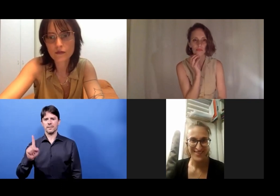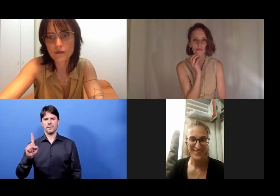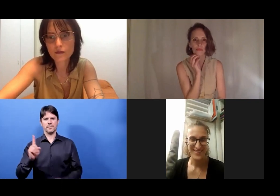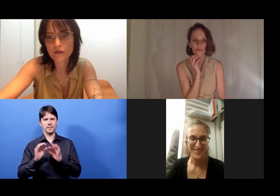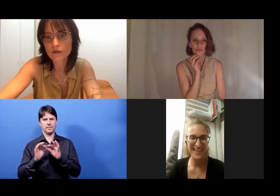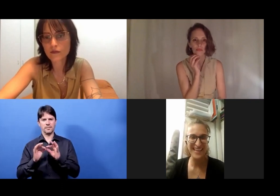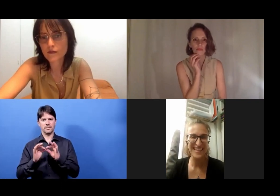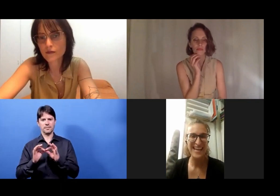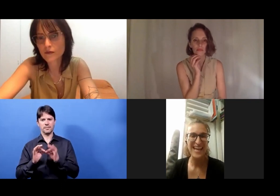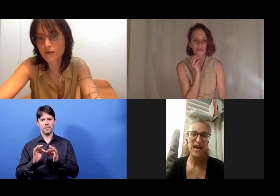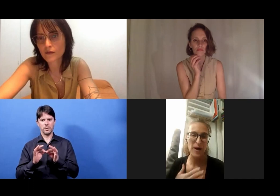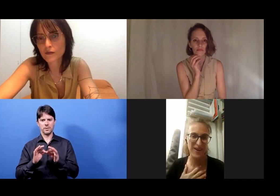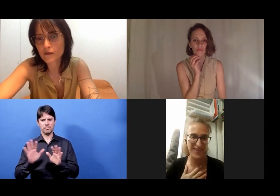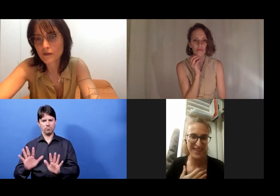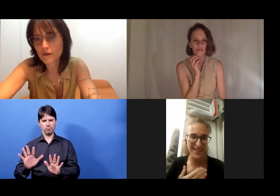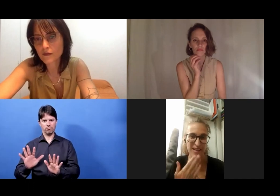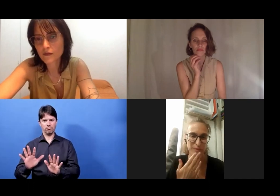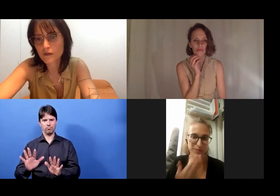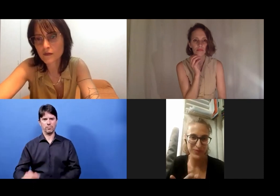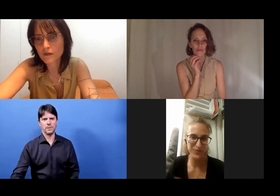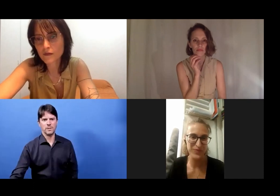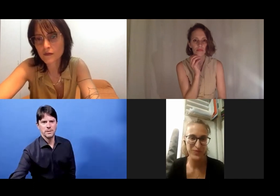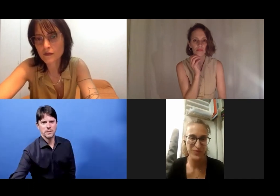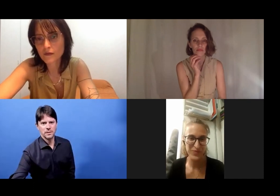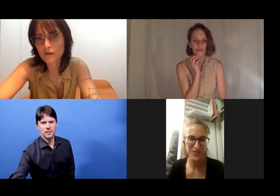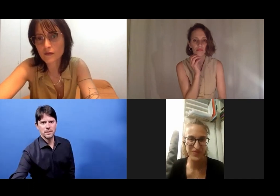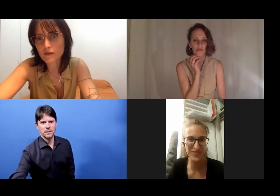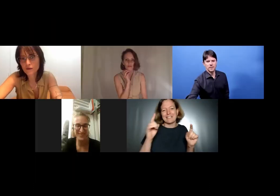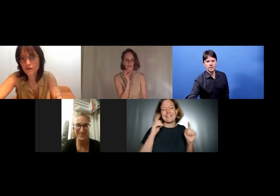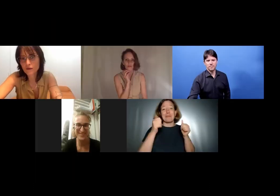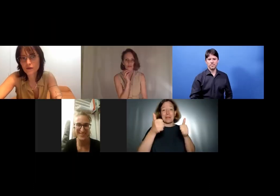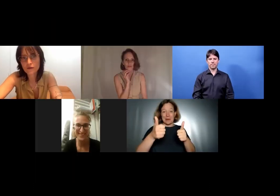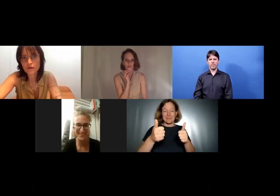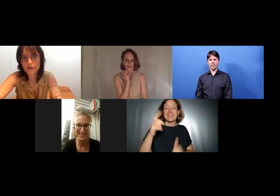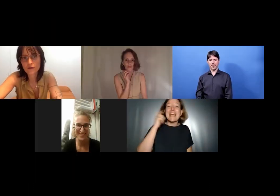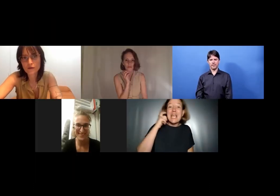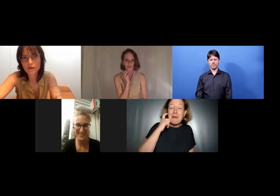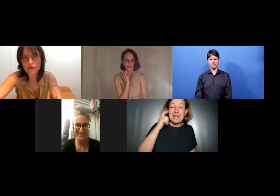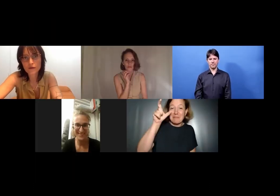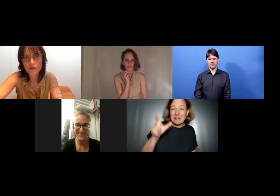One second. We need the spotlight. Here we go. Go ahead.